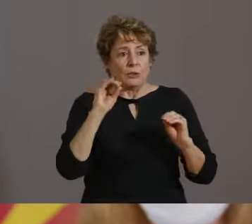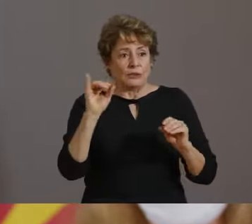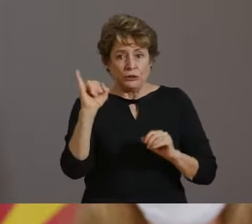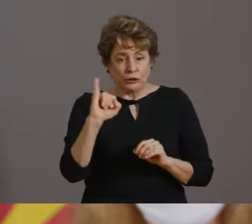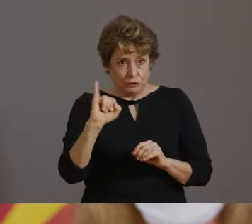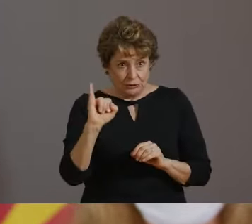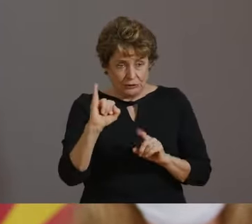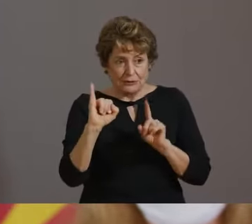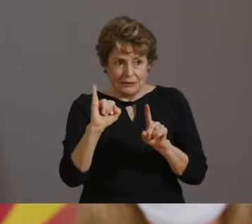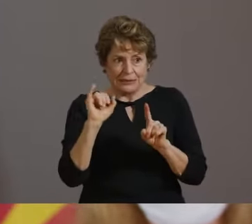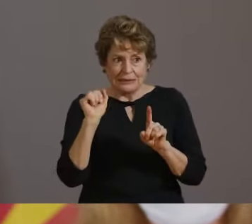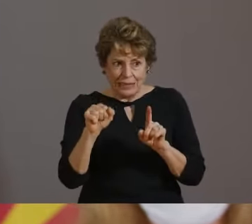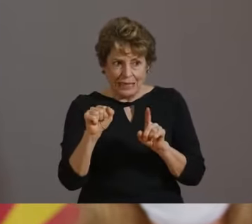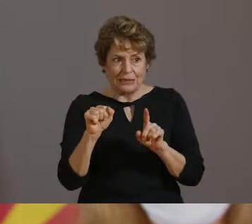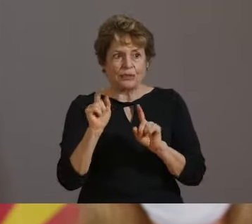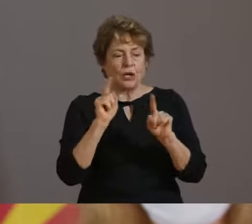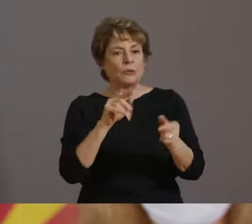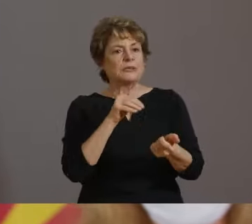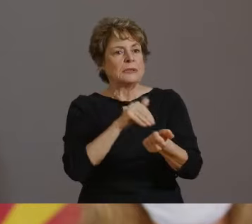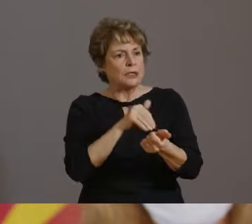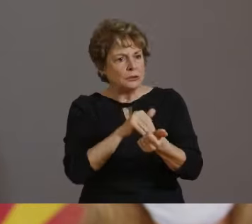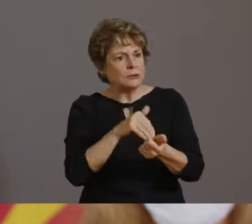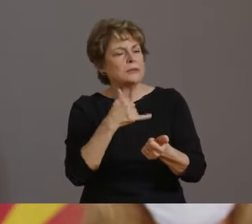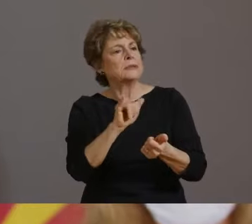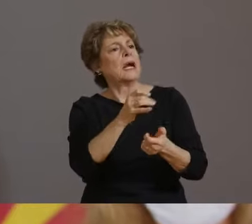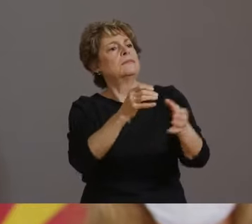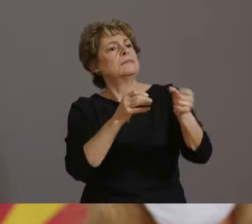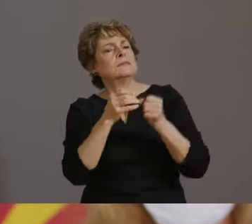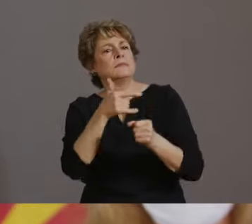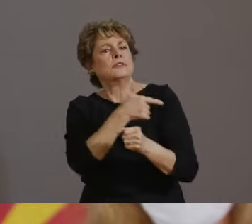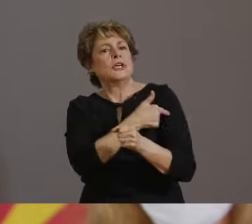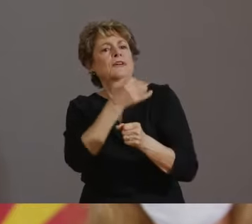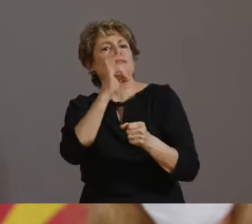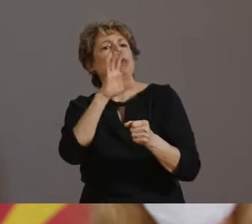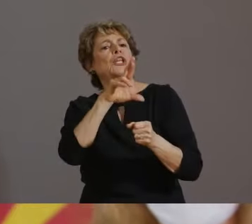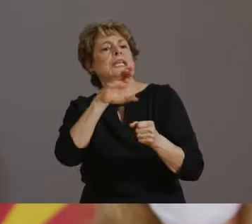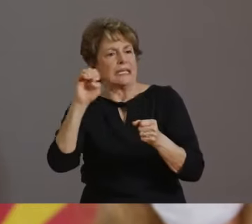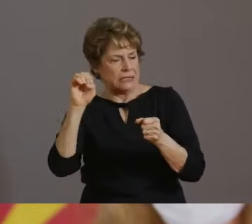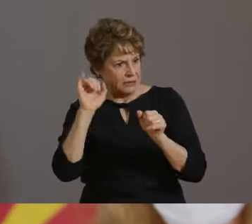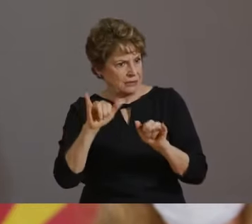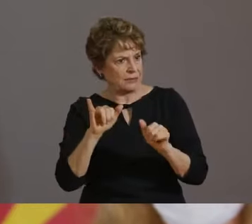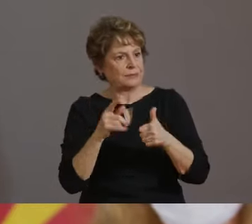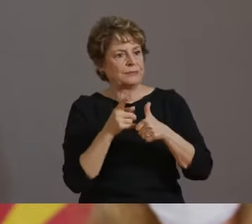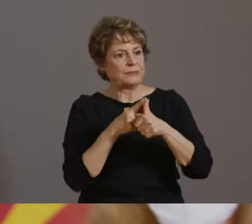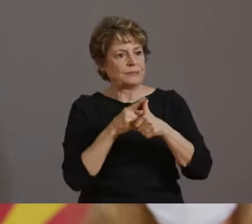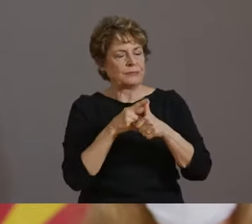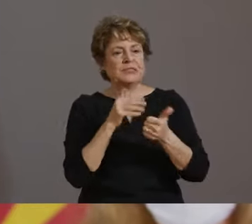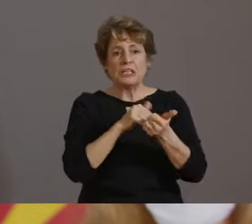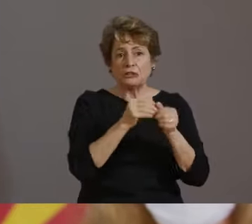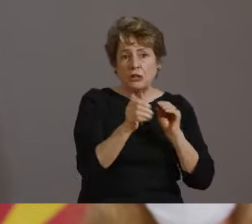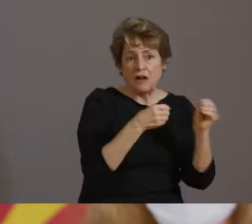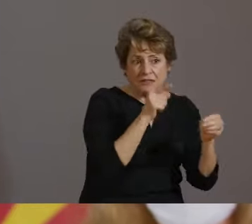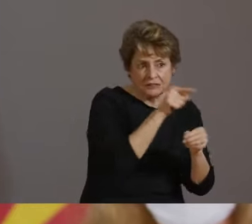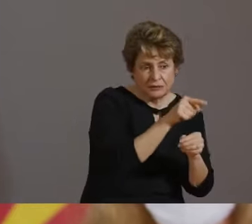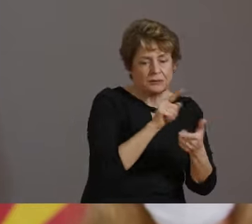HEALTHCARE PROVIDER'S OFFICE, PHARMACIES, COMMUNITY HEALTH CENTERS, AND FACILITIES RUN